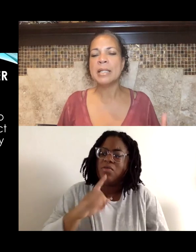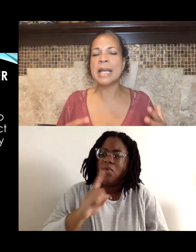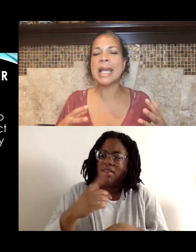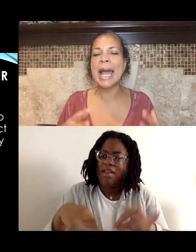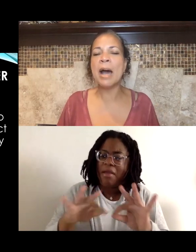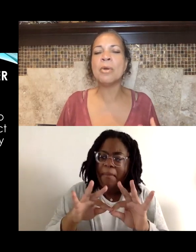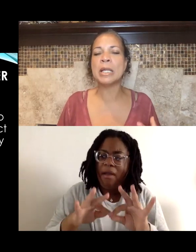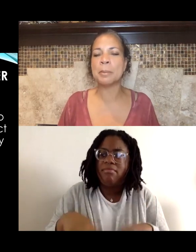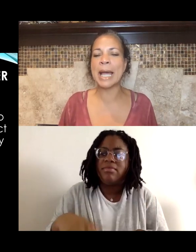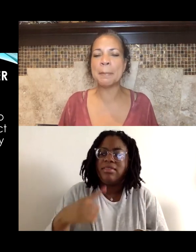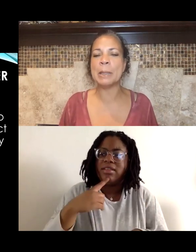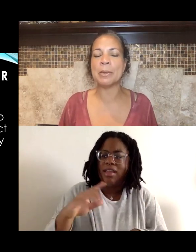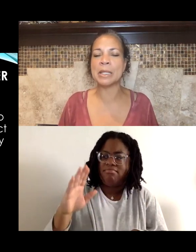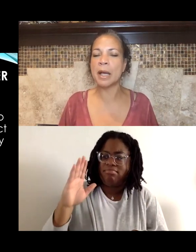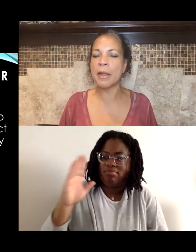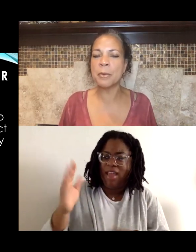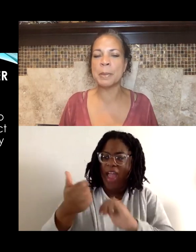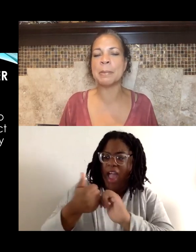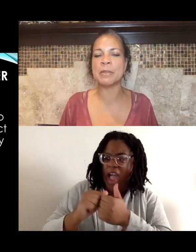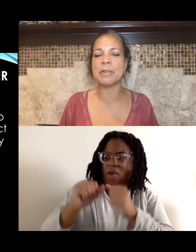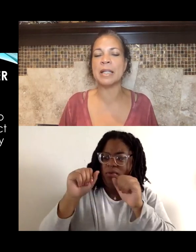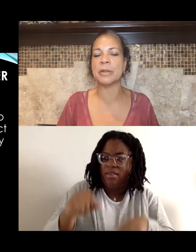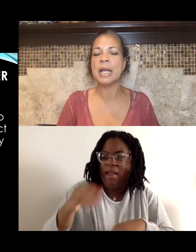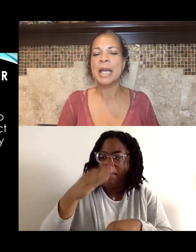saying how can Black people and other people of color,